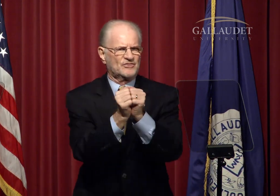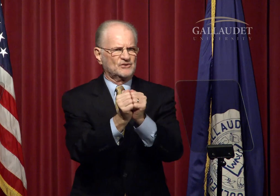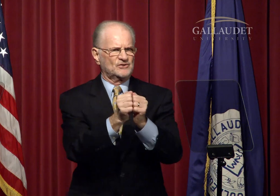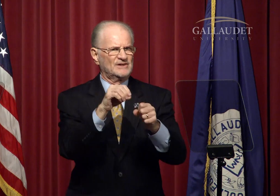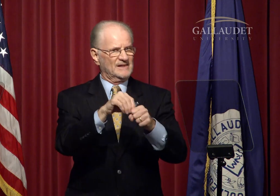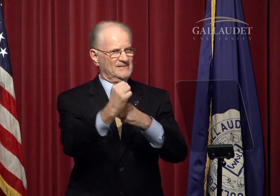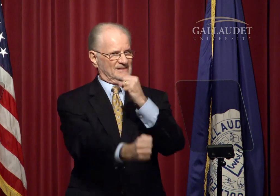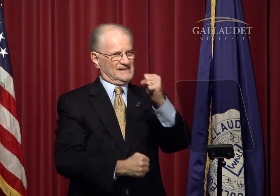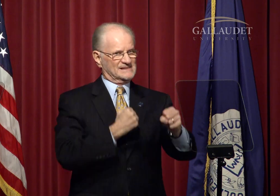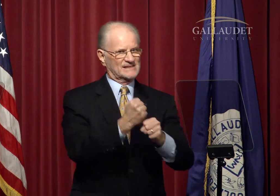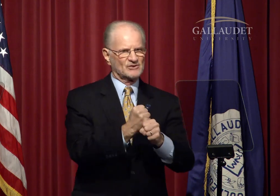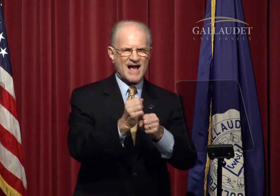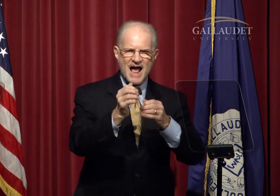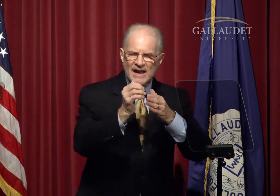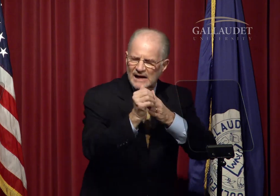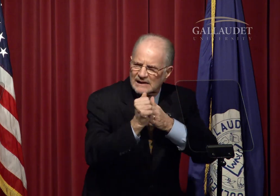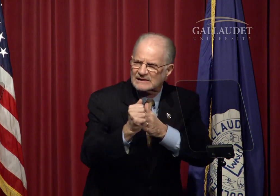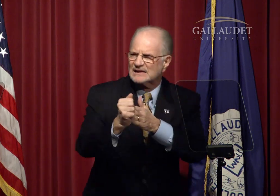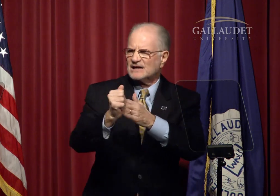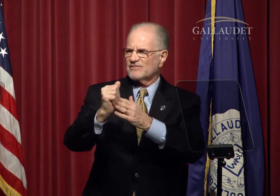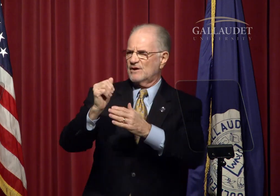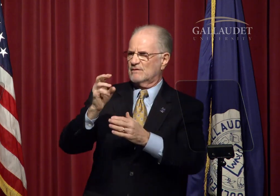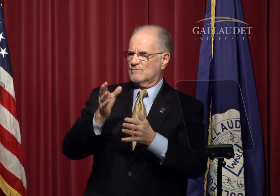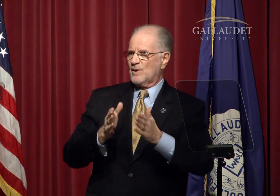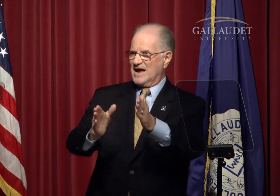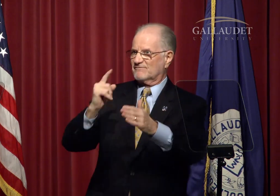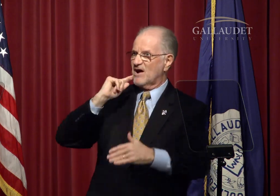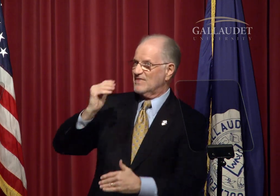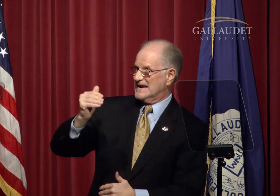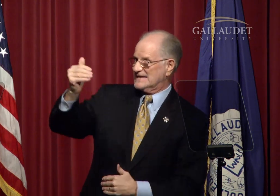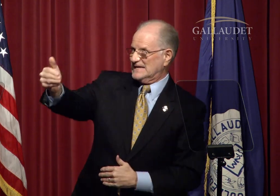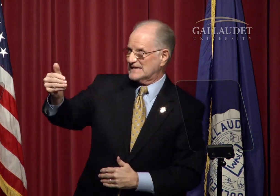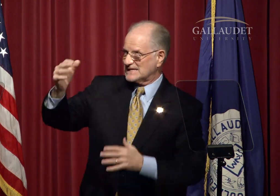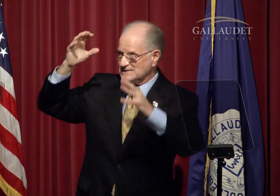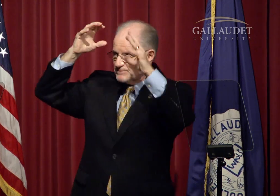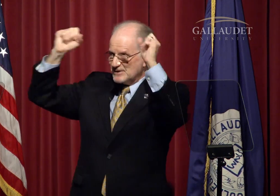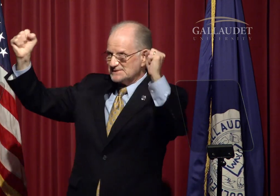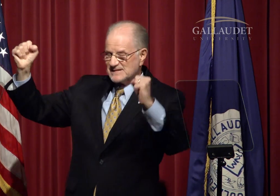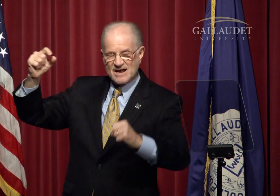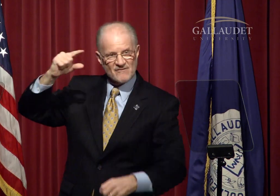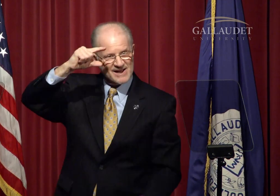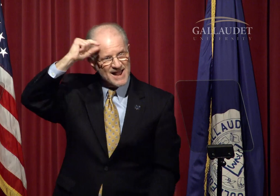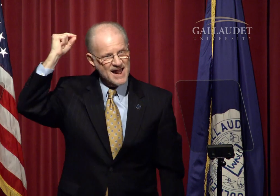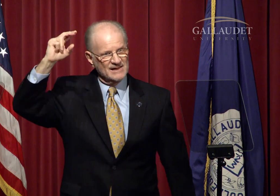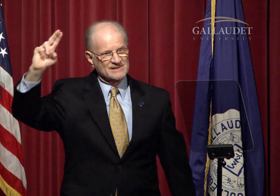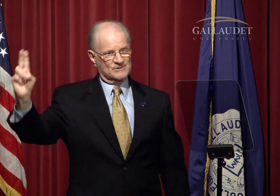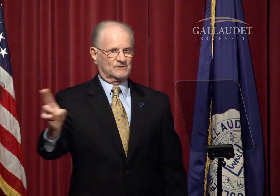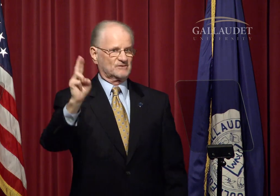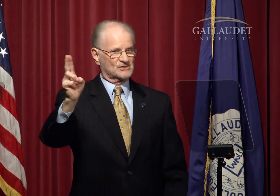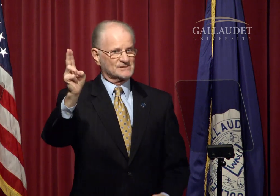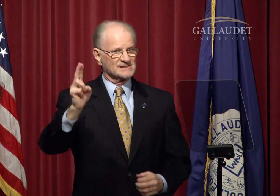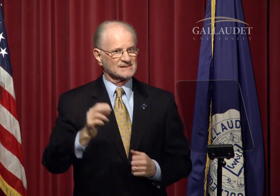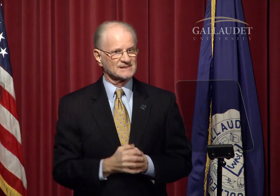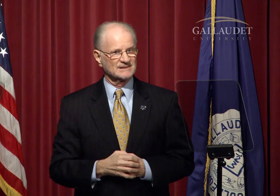together - this year and lead the way for the next President of Gallaudet University.